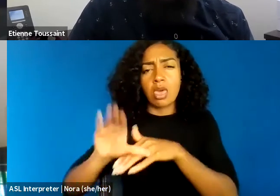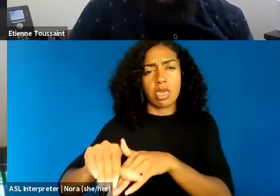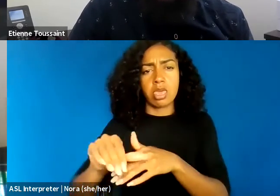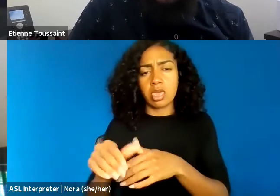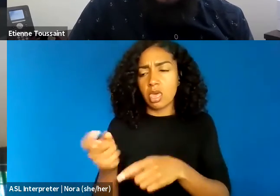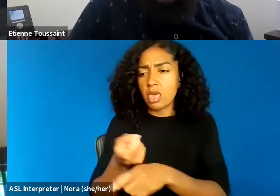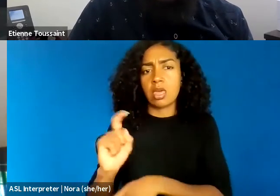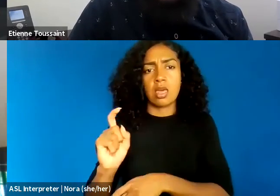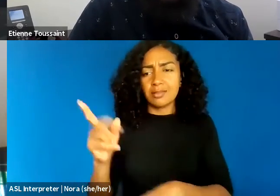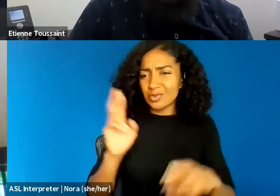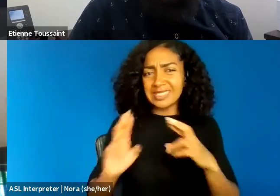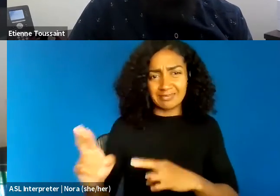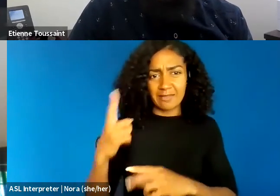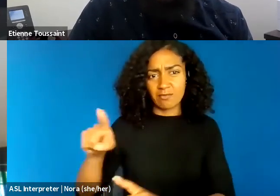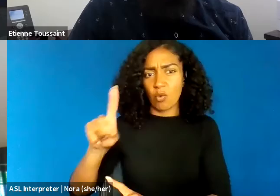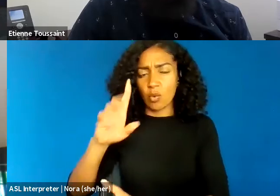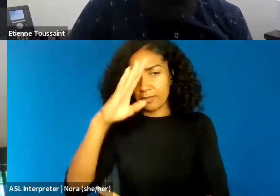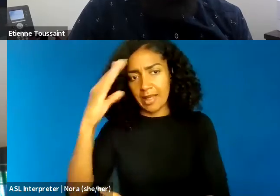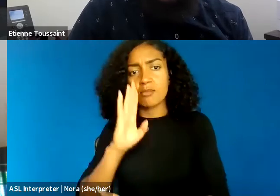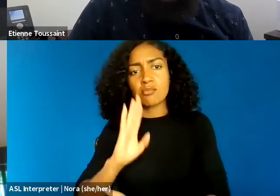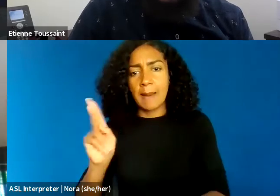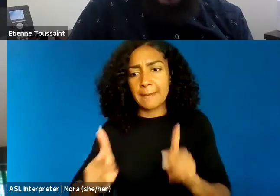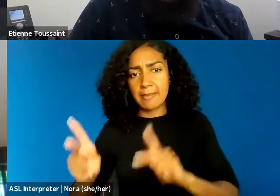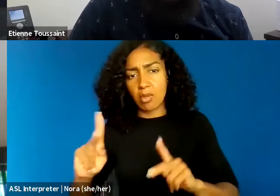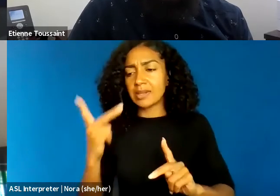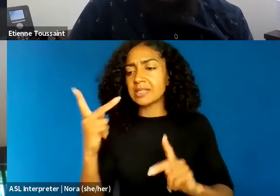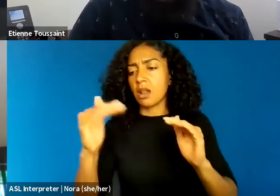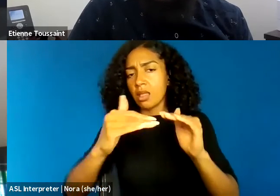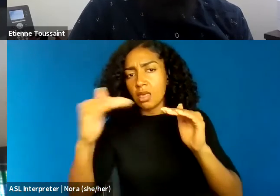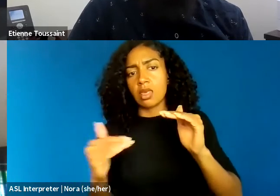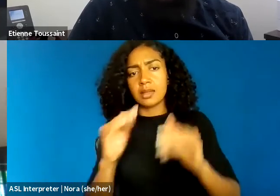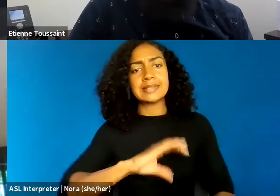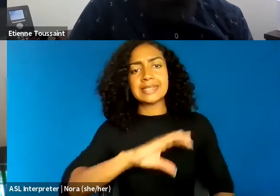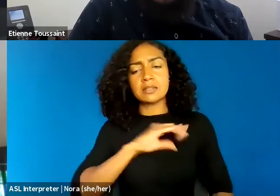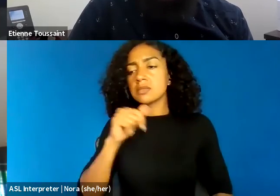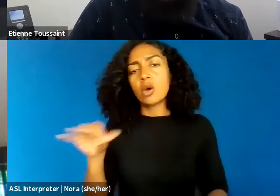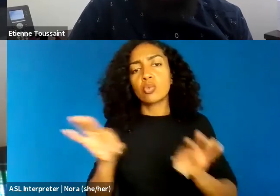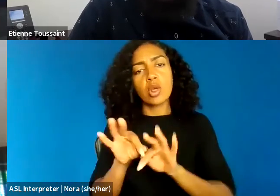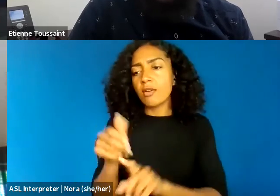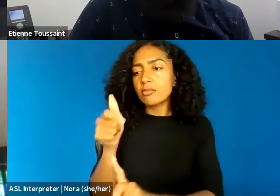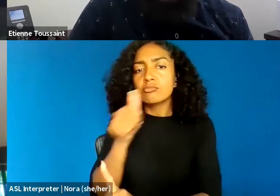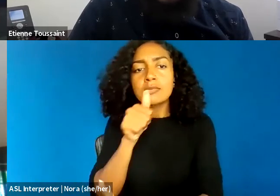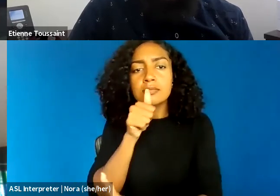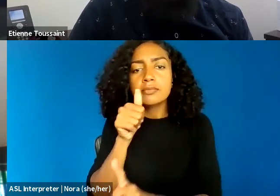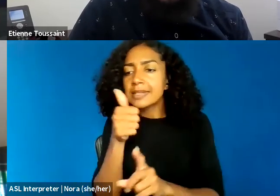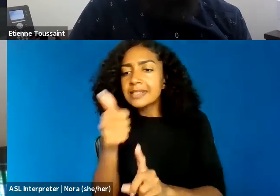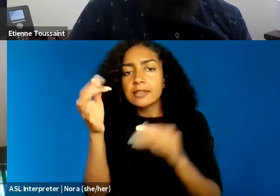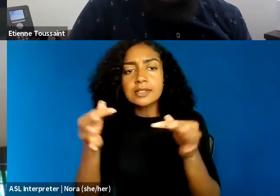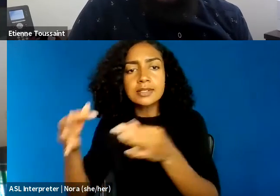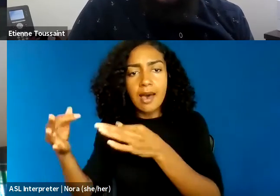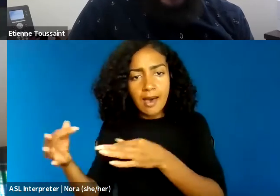by treating them as second class citizens, unworthy of private autonomy, while hindering the broader policing goal of minimizing crime.